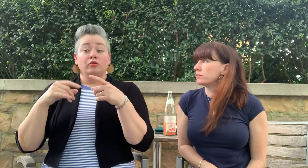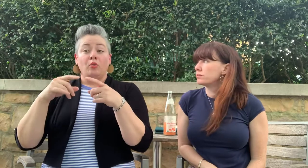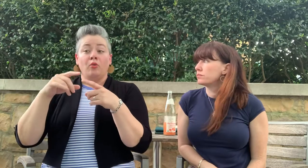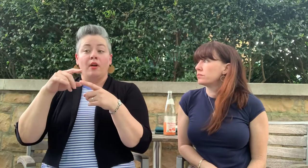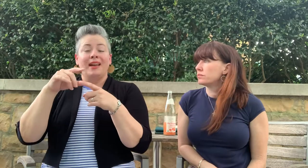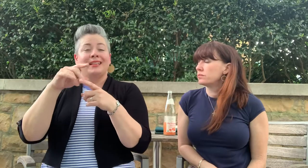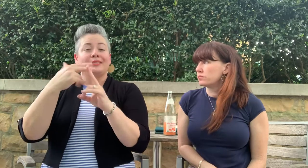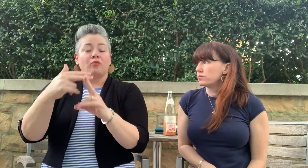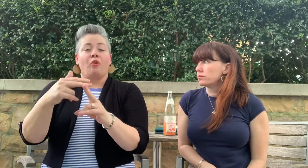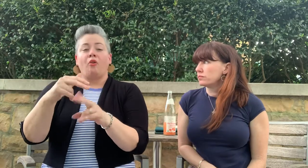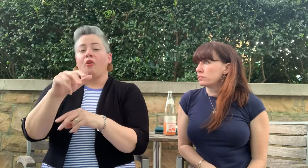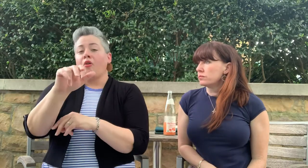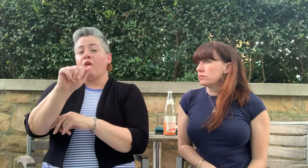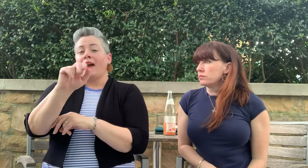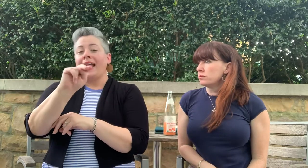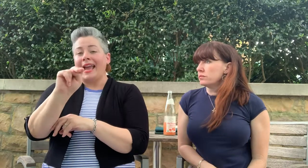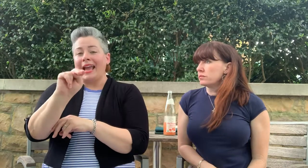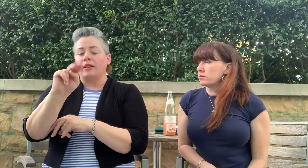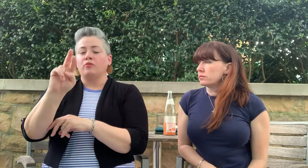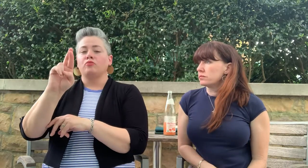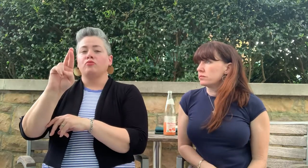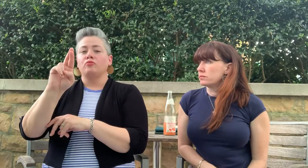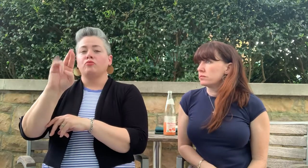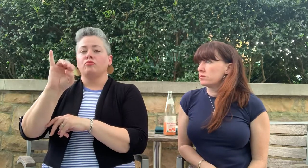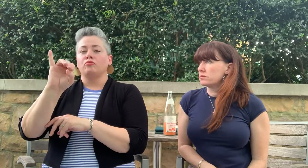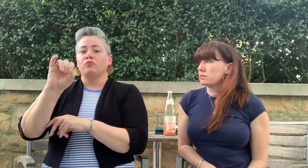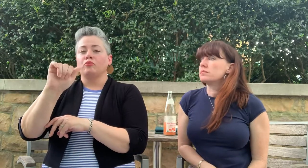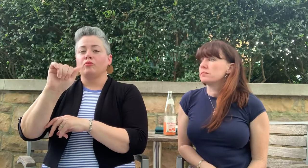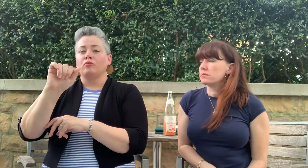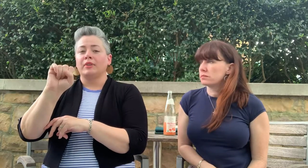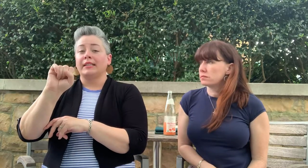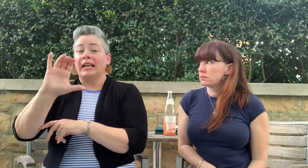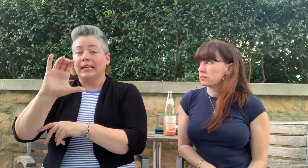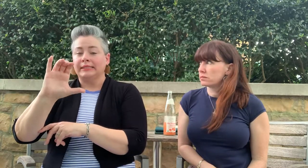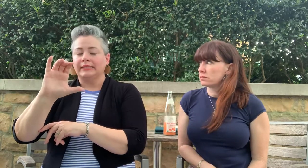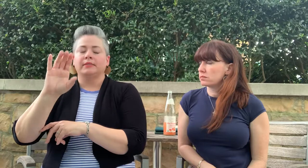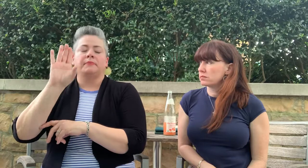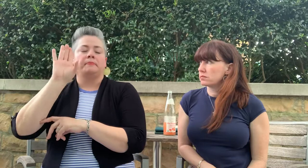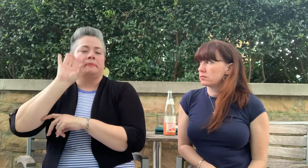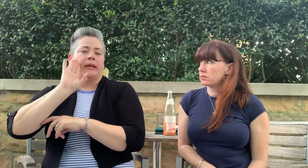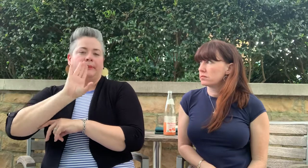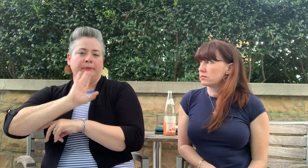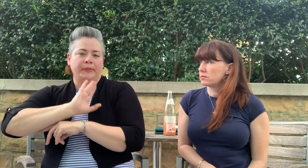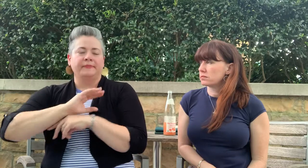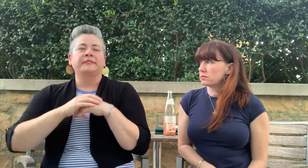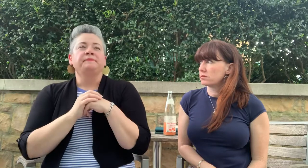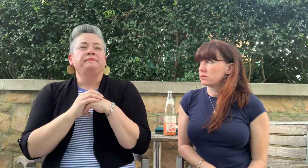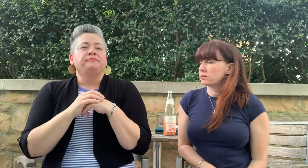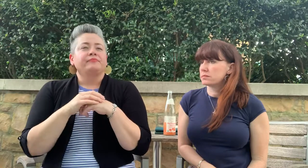AN RIASC BED AND BREAKFAST